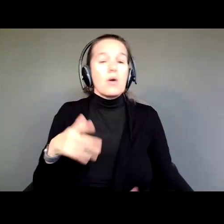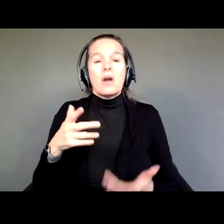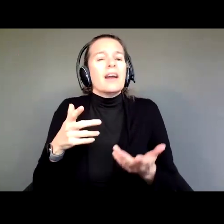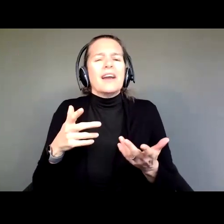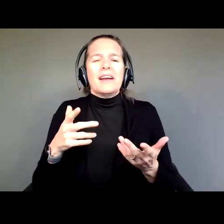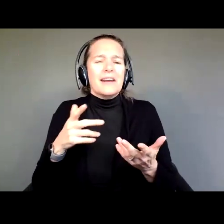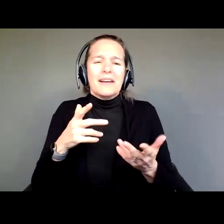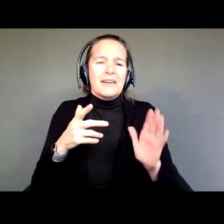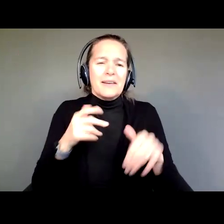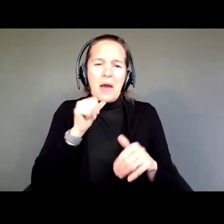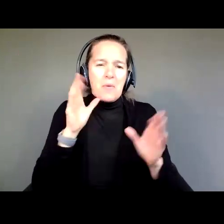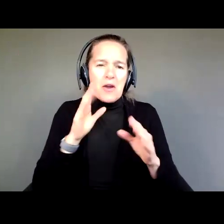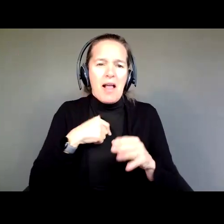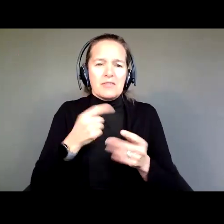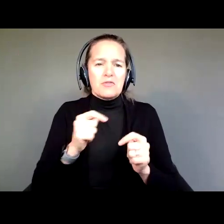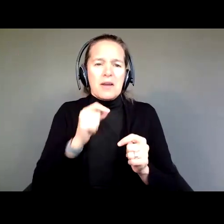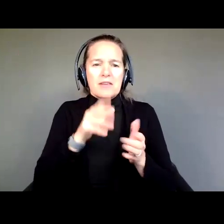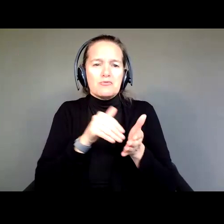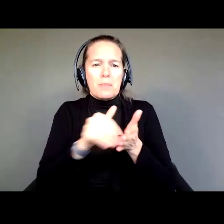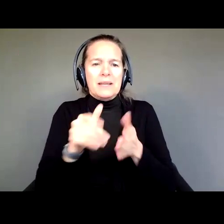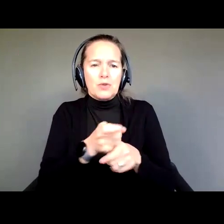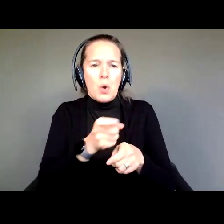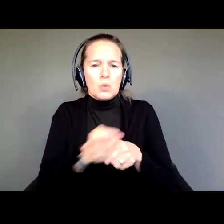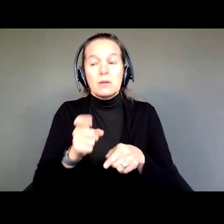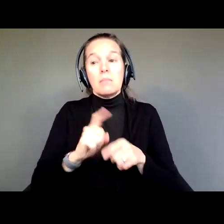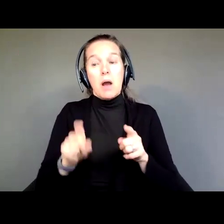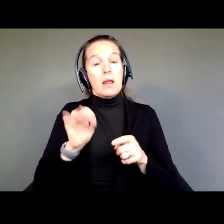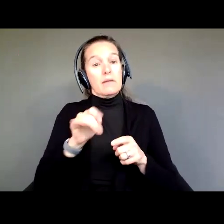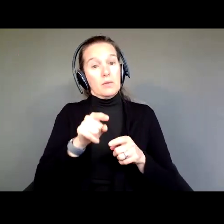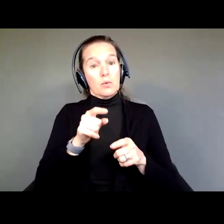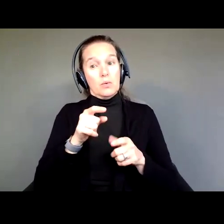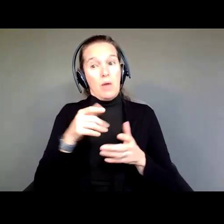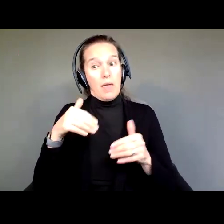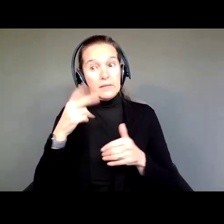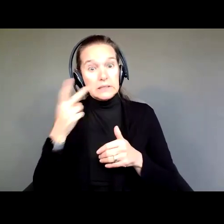If you have not, and we say intrigues you, I do recommend you go check out the full recording.